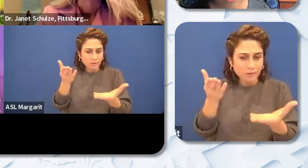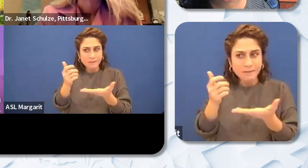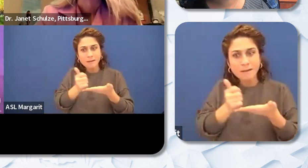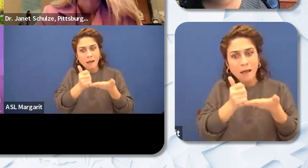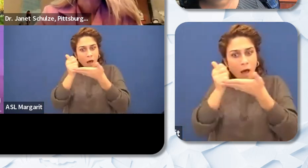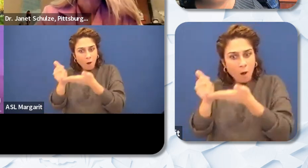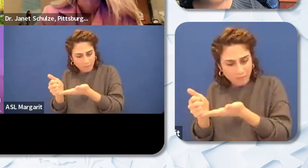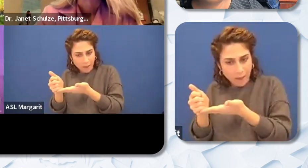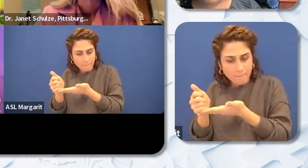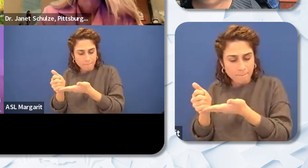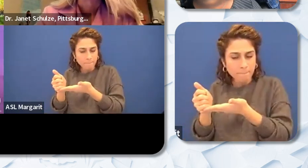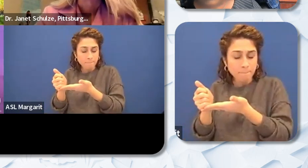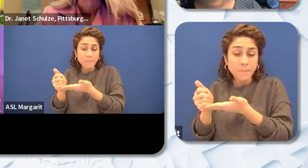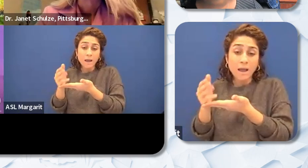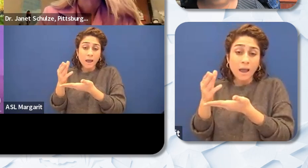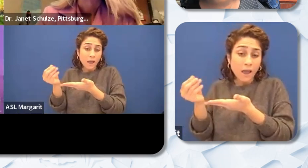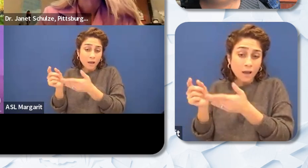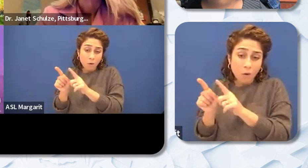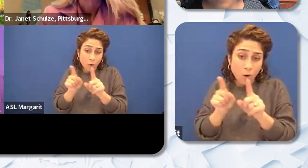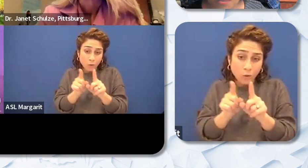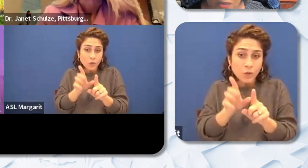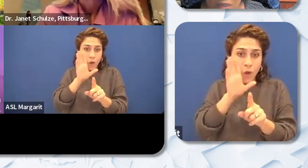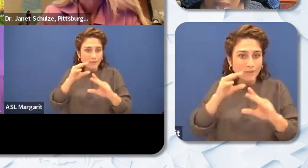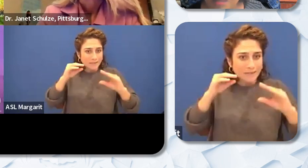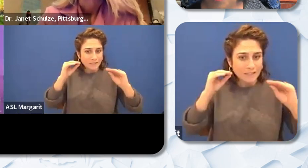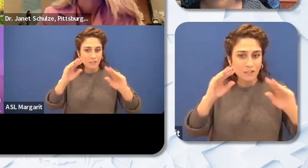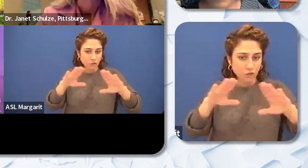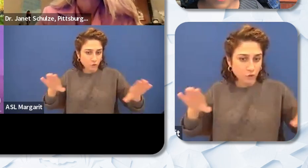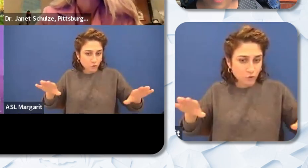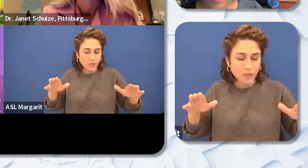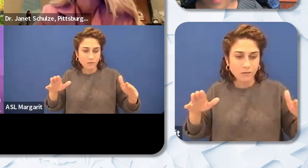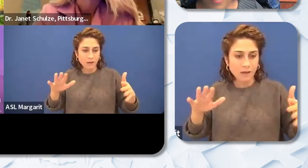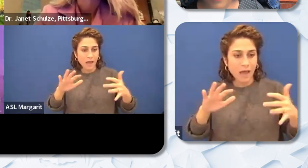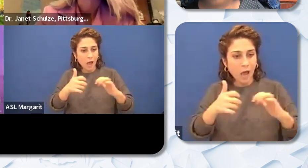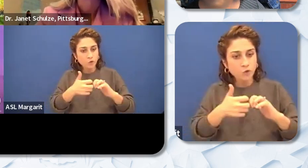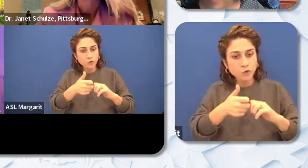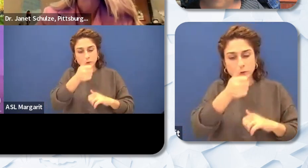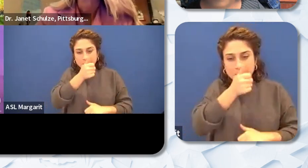also even teaching kids right from preschool how to be resilient. That should be part of